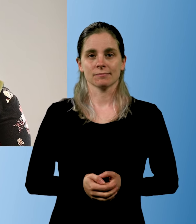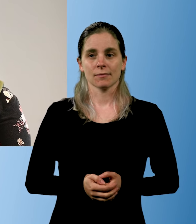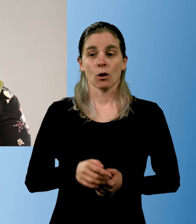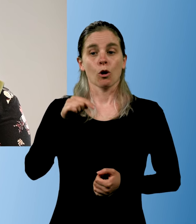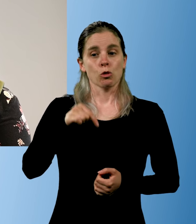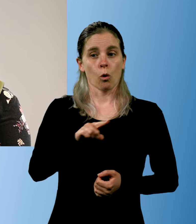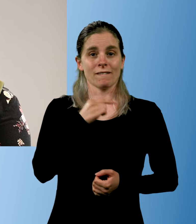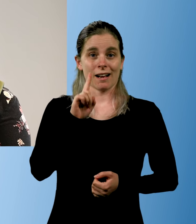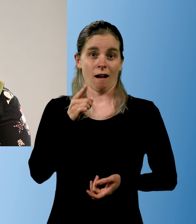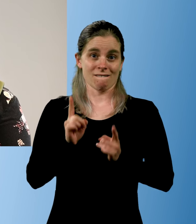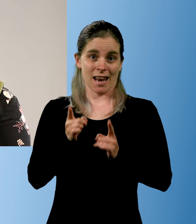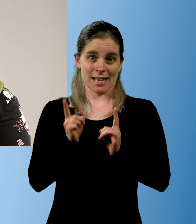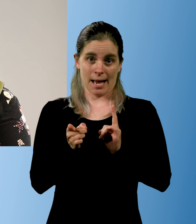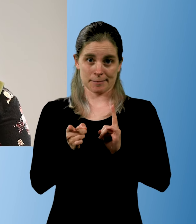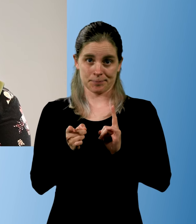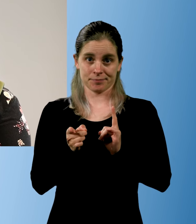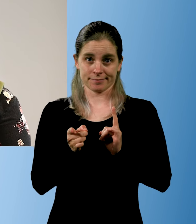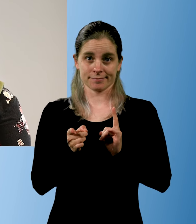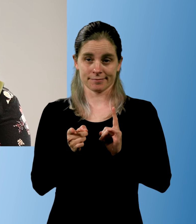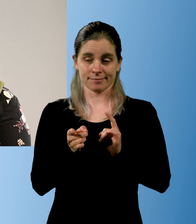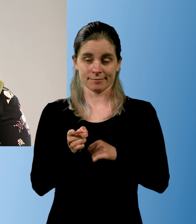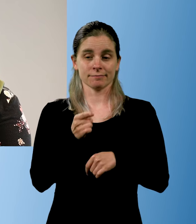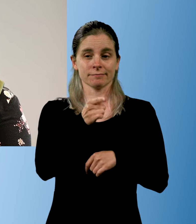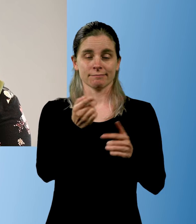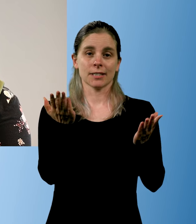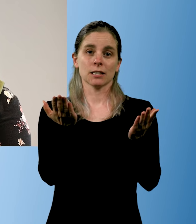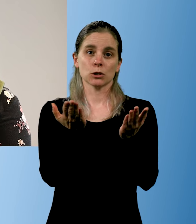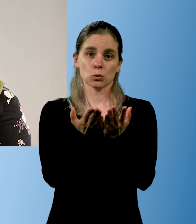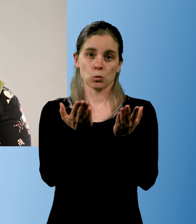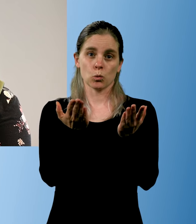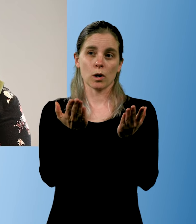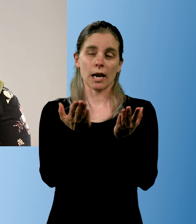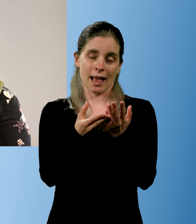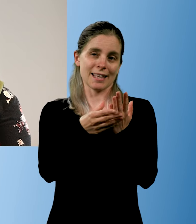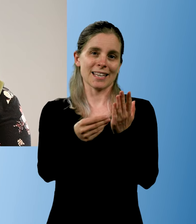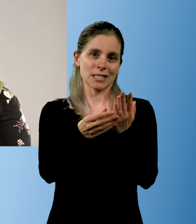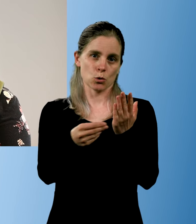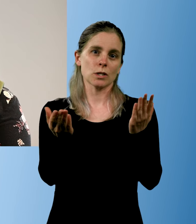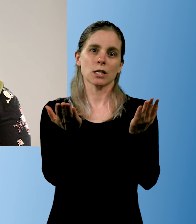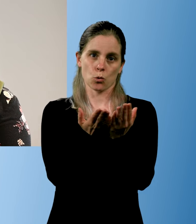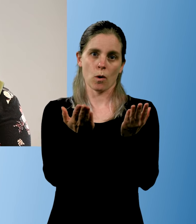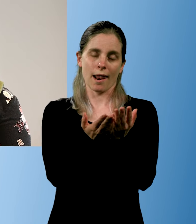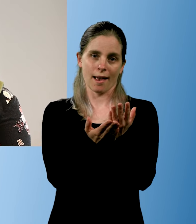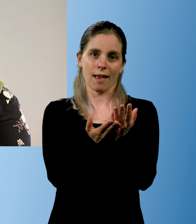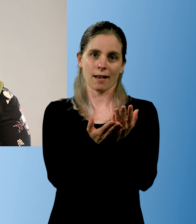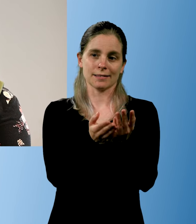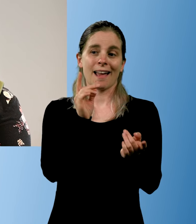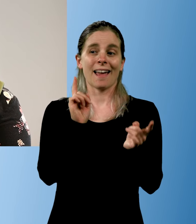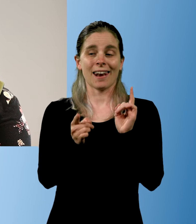Now we can choose between a school with special resources-